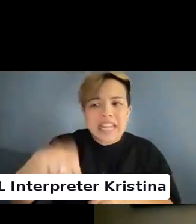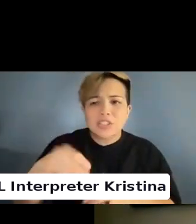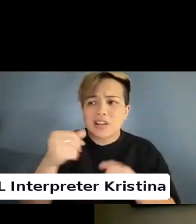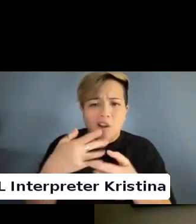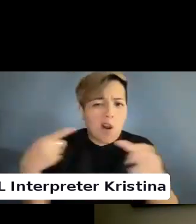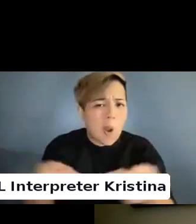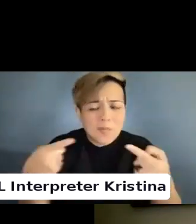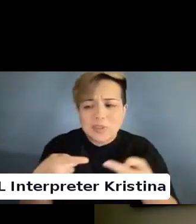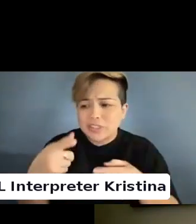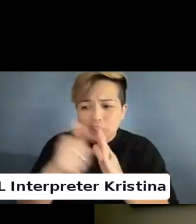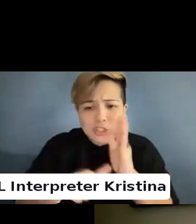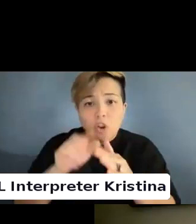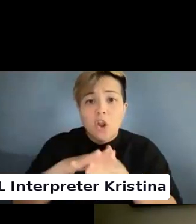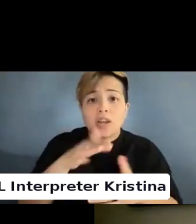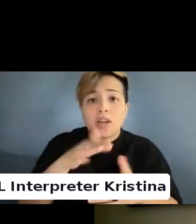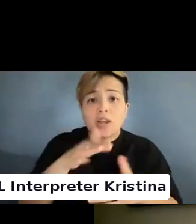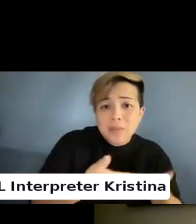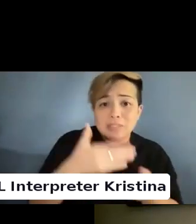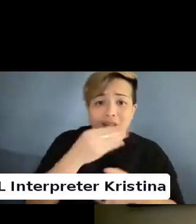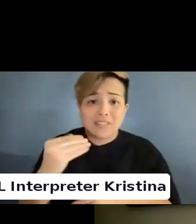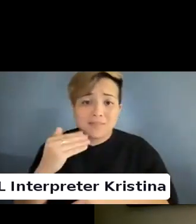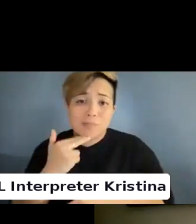infants and small children.